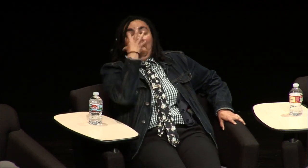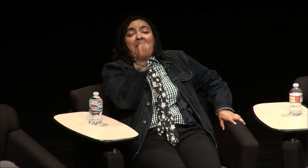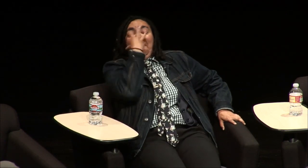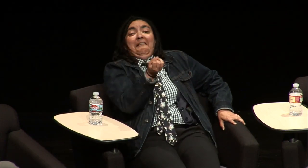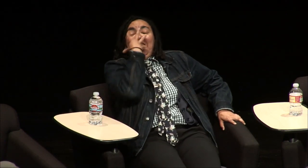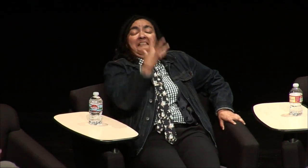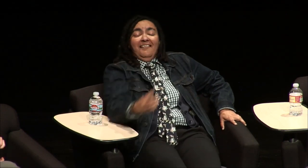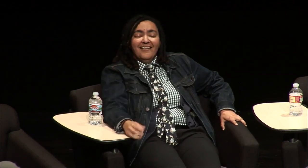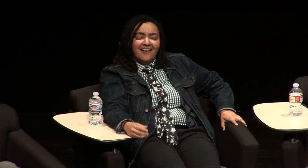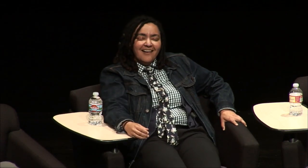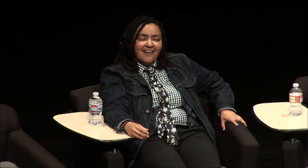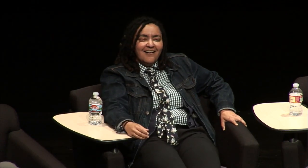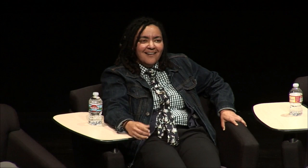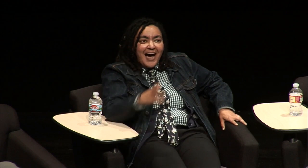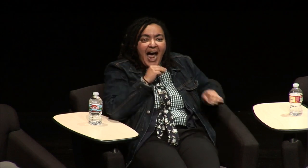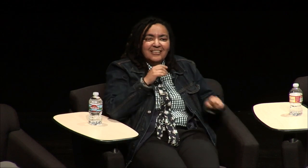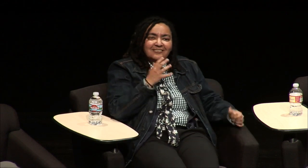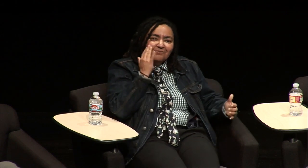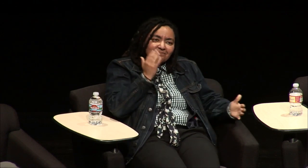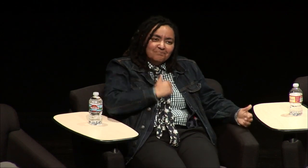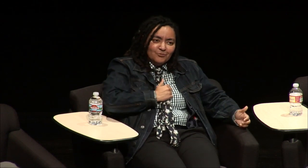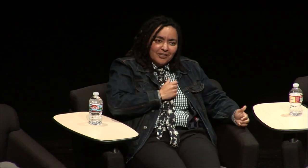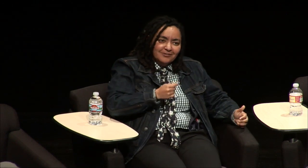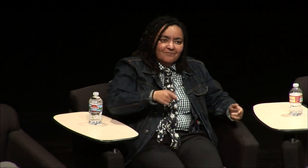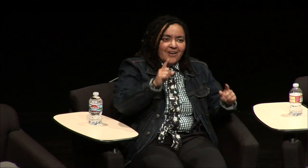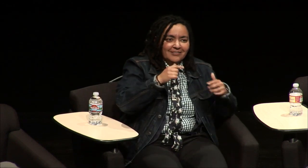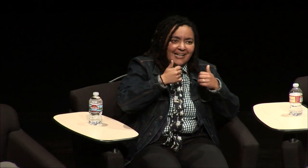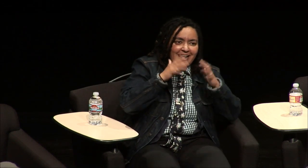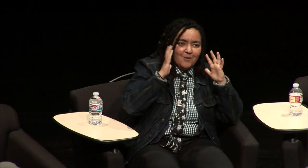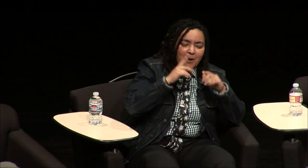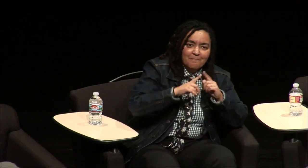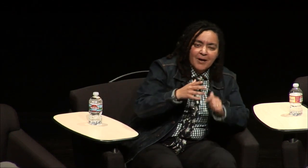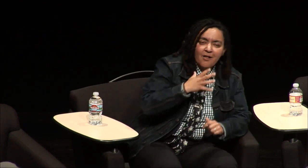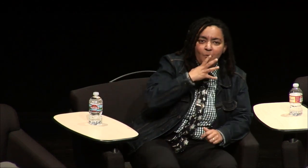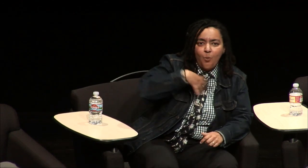you're getting spit on people are like it was difficult and I'm sorry to offend